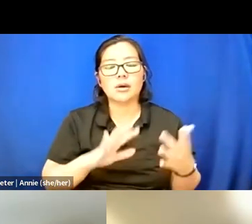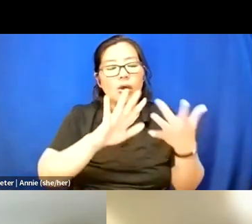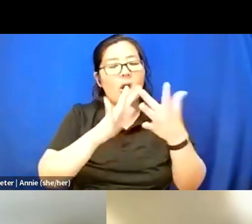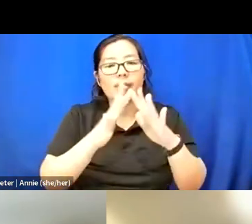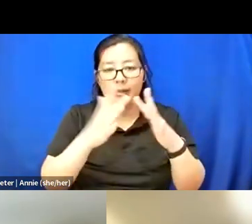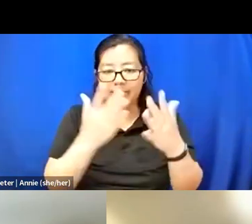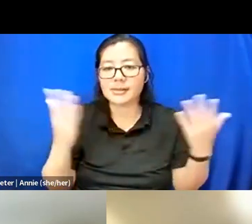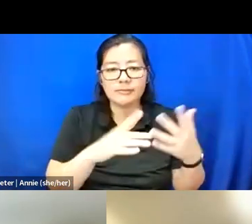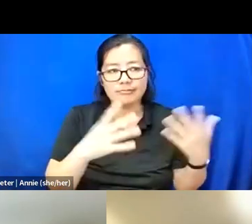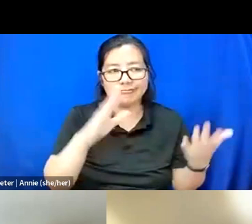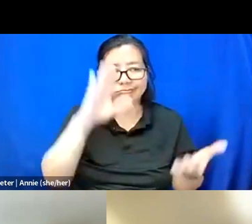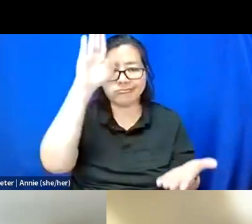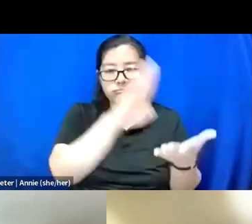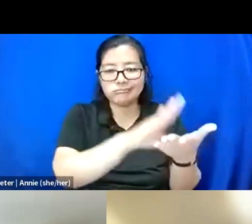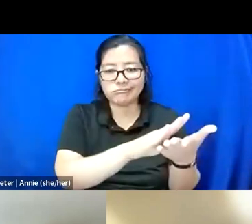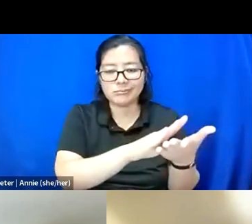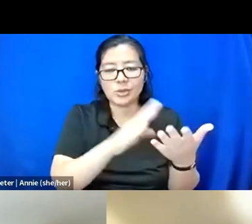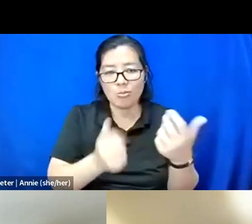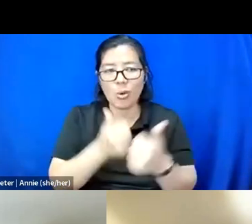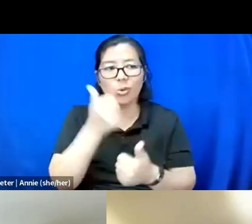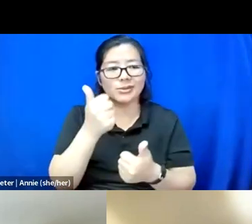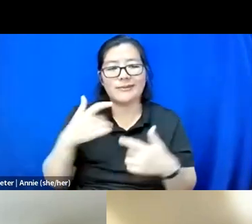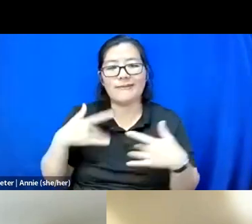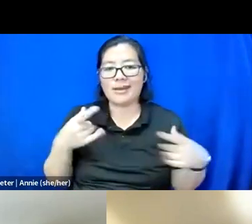and so everything is pretty much offline, and so it makes it really hard.